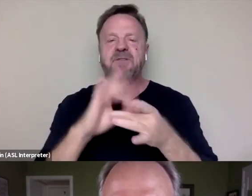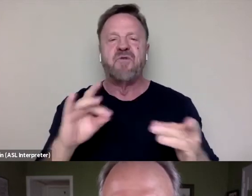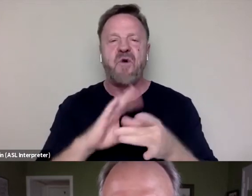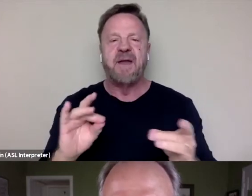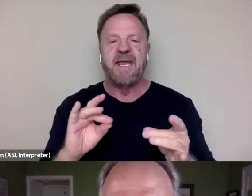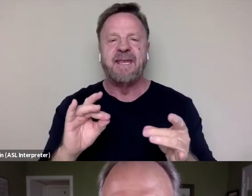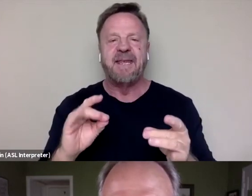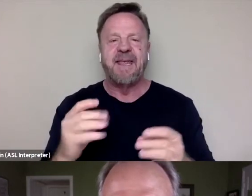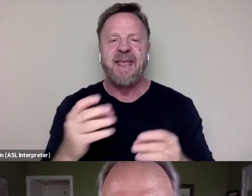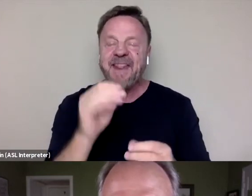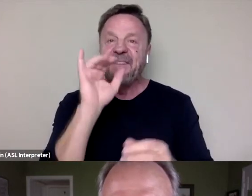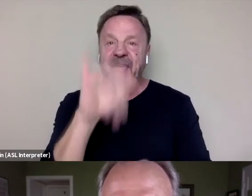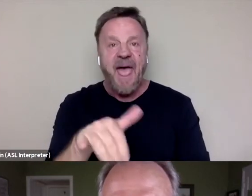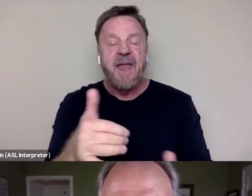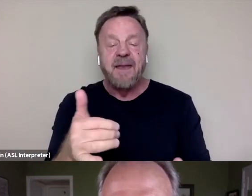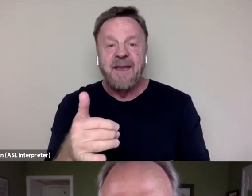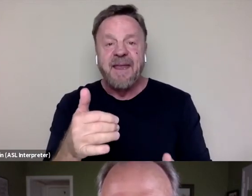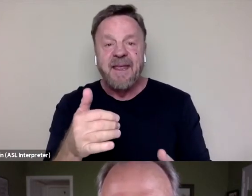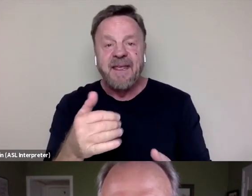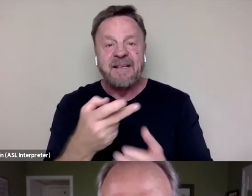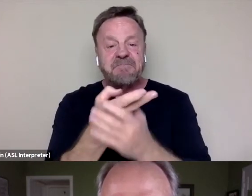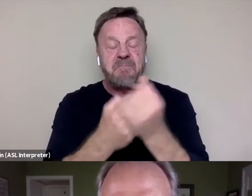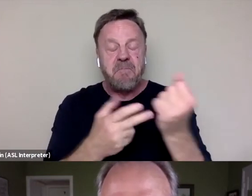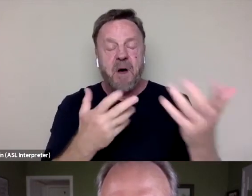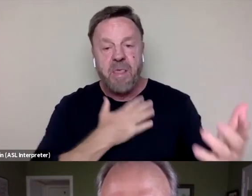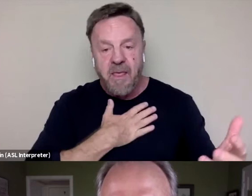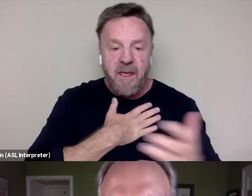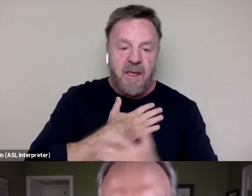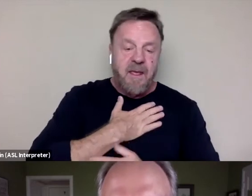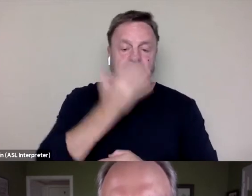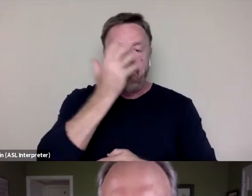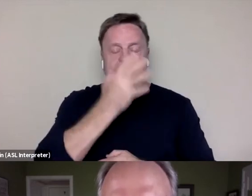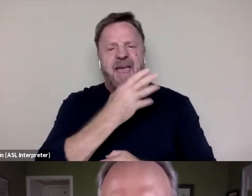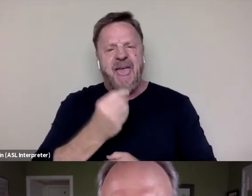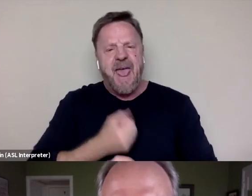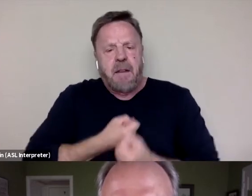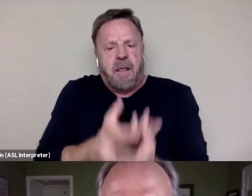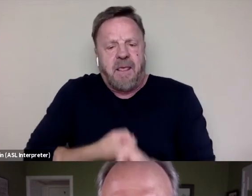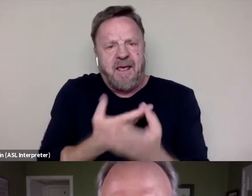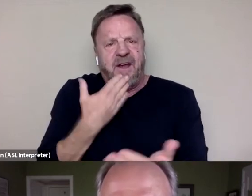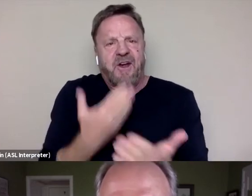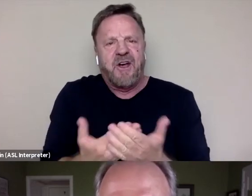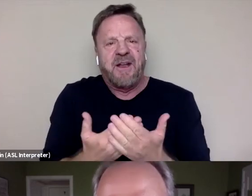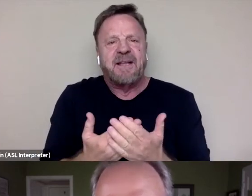And that's actually both daunting and cathartic. And so I'm doing a bunch of different things